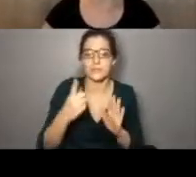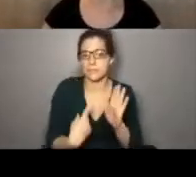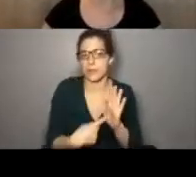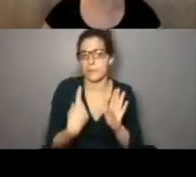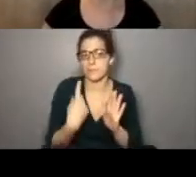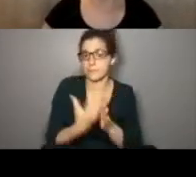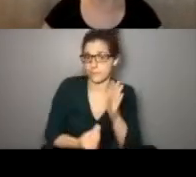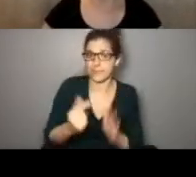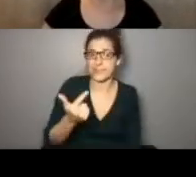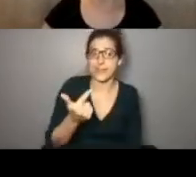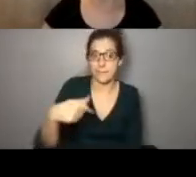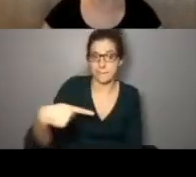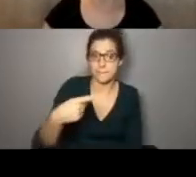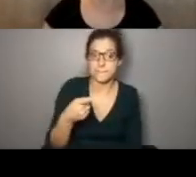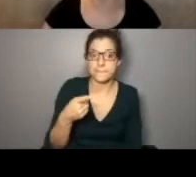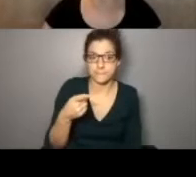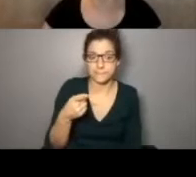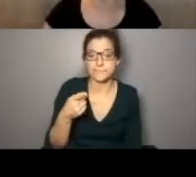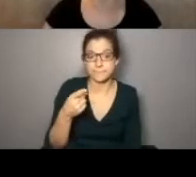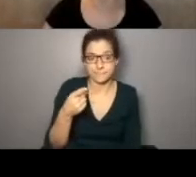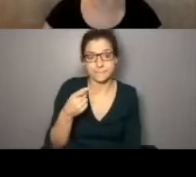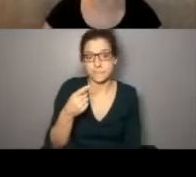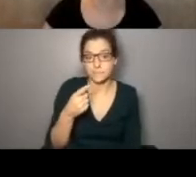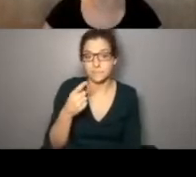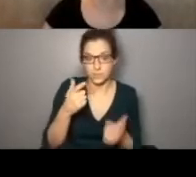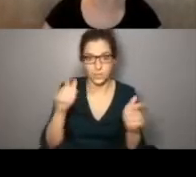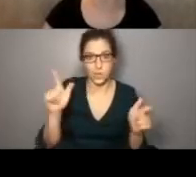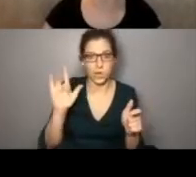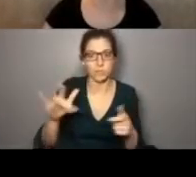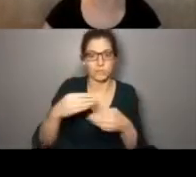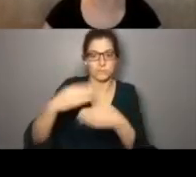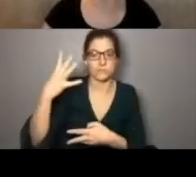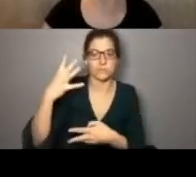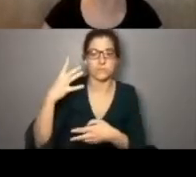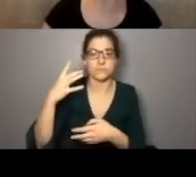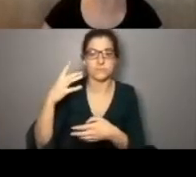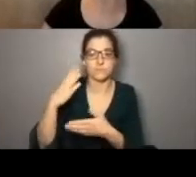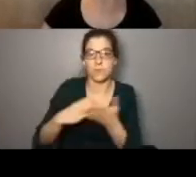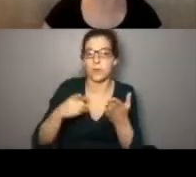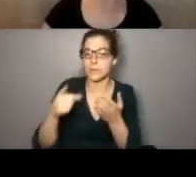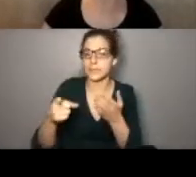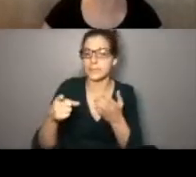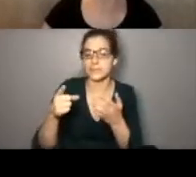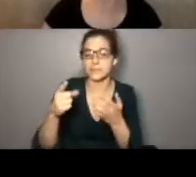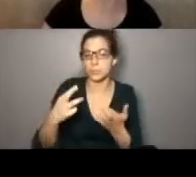community and sometimes a gap, that is a pretty large section of this